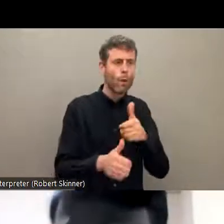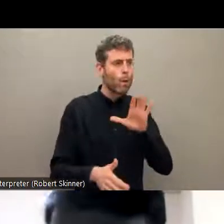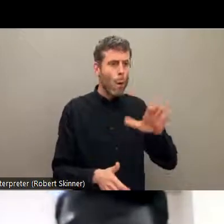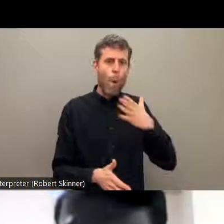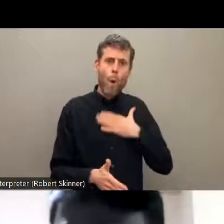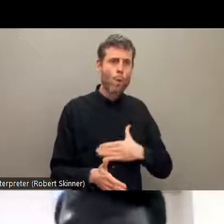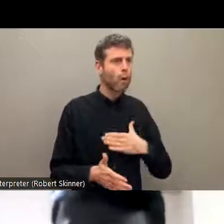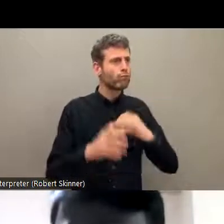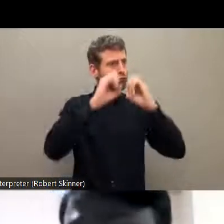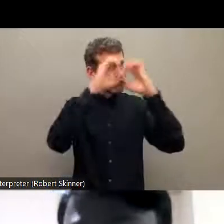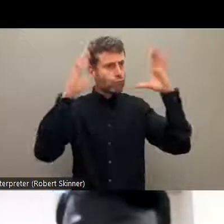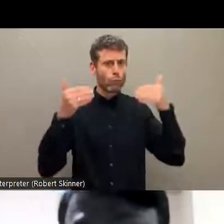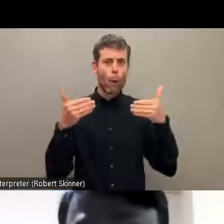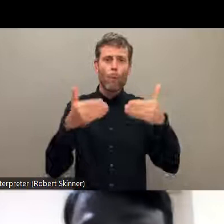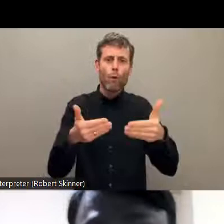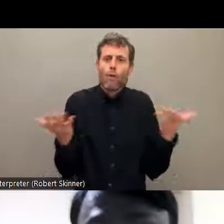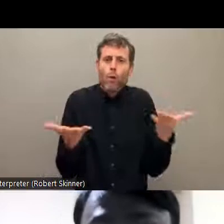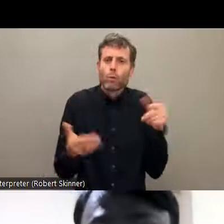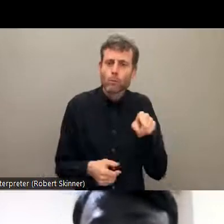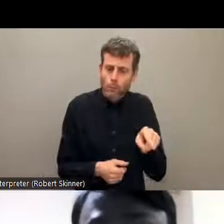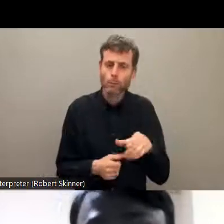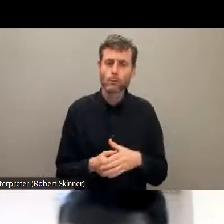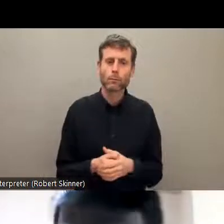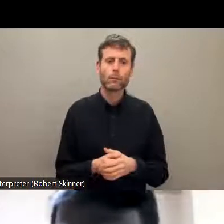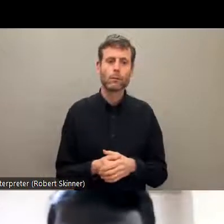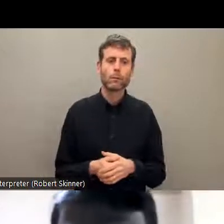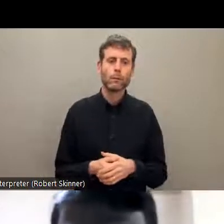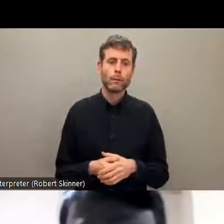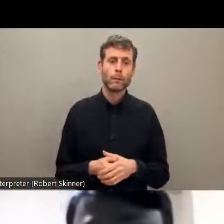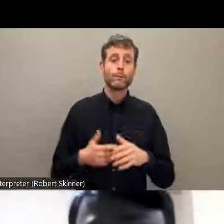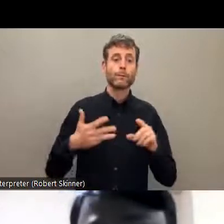contribute to make the niche Yats inclusive of themselves. We